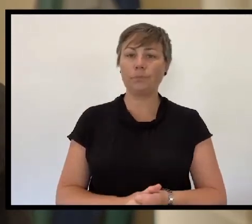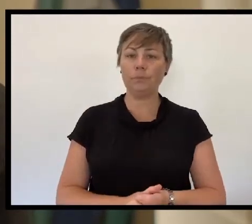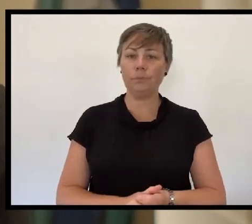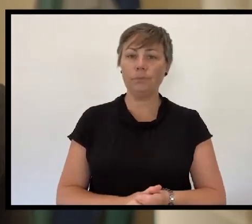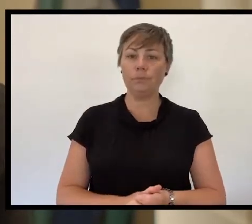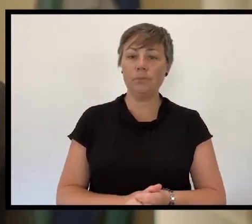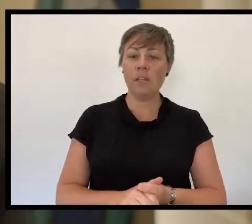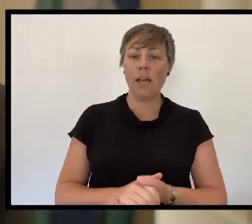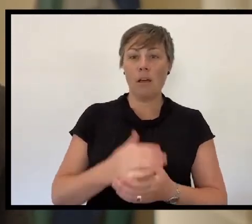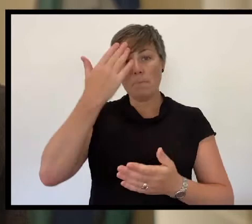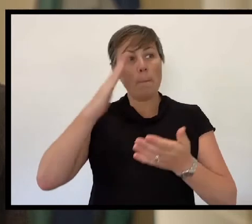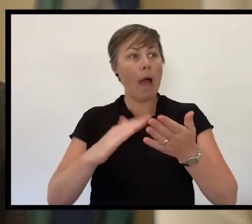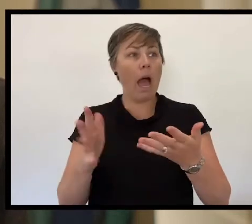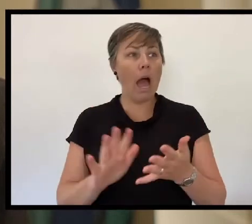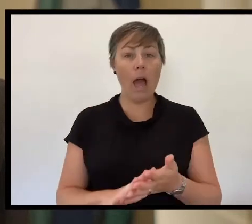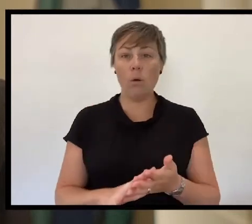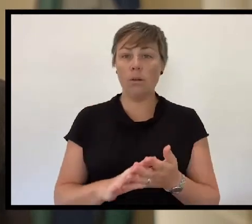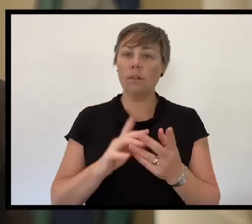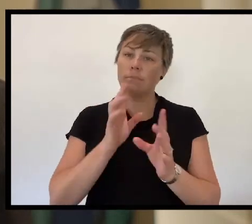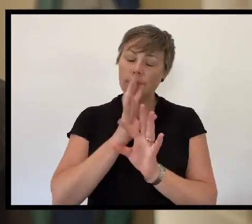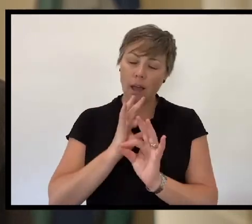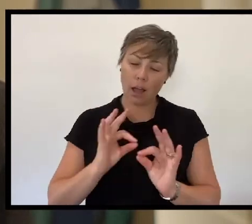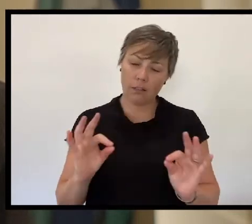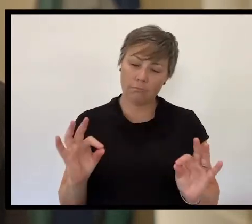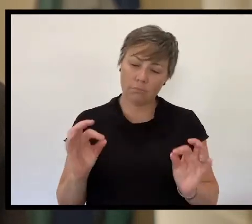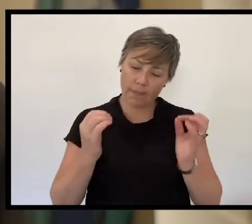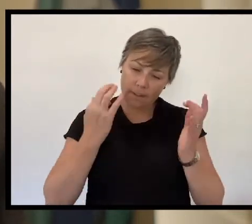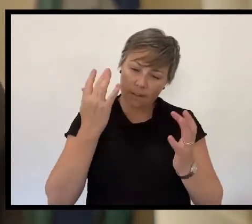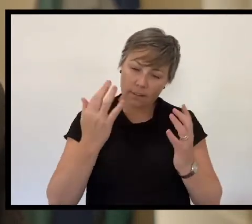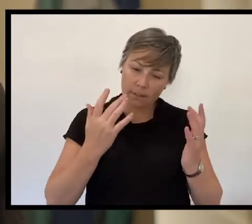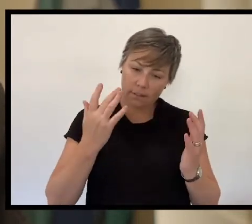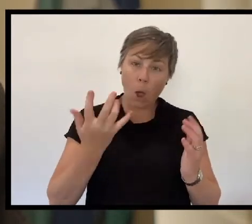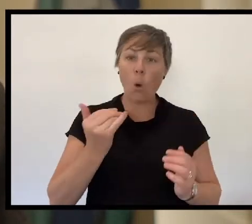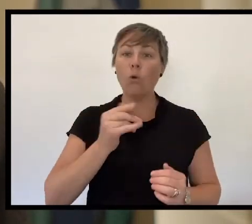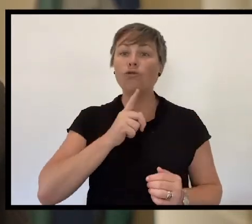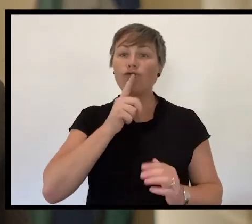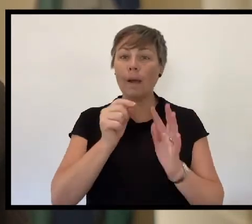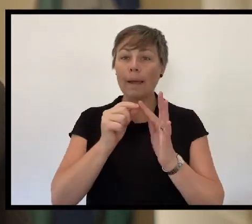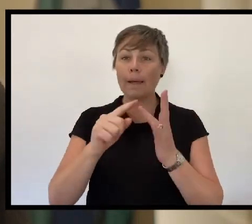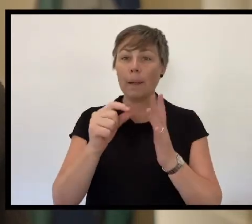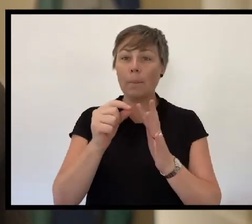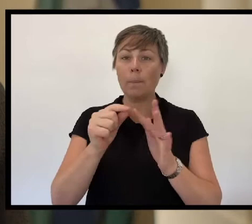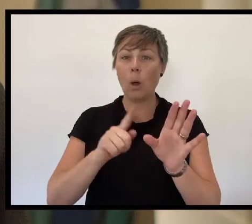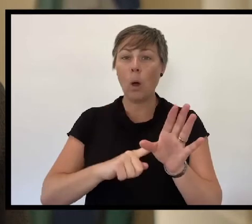Through our silence, whether alone or in small groups. Through the wearing of a poppy on our lapel.